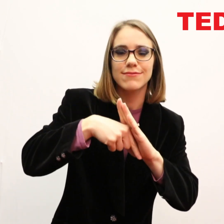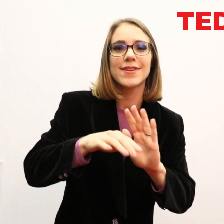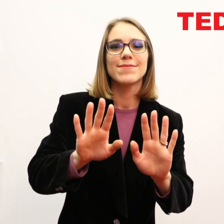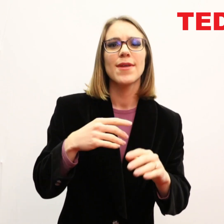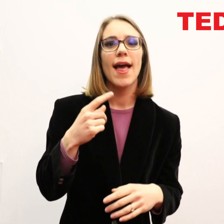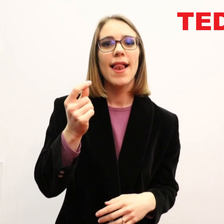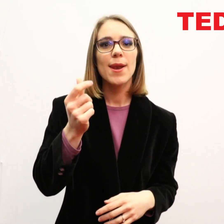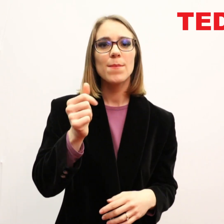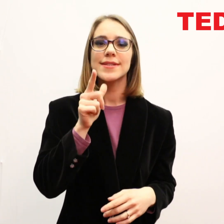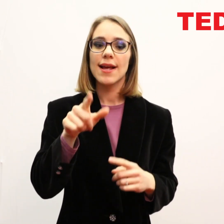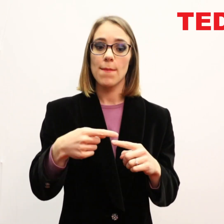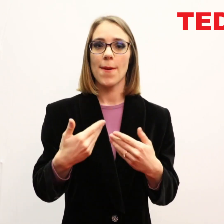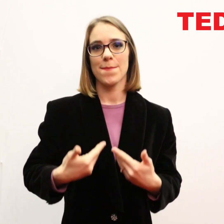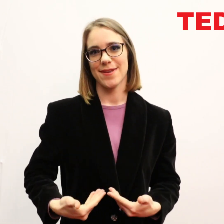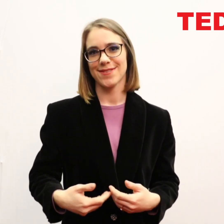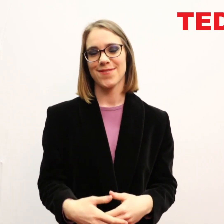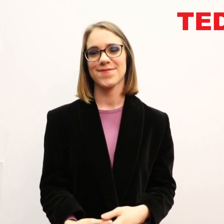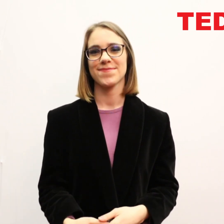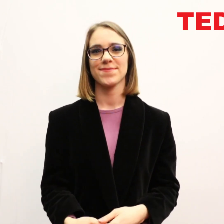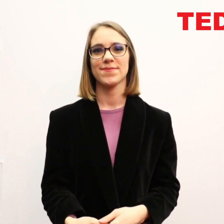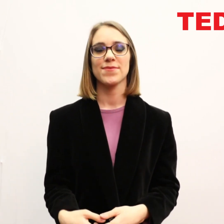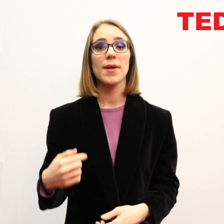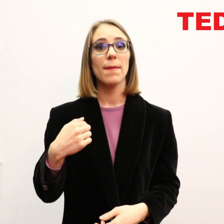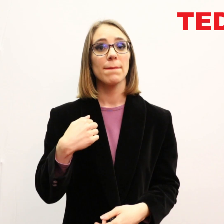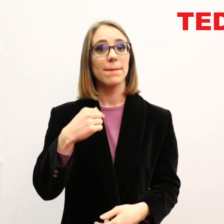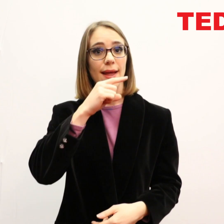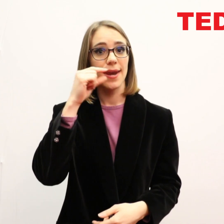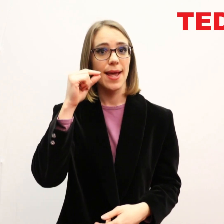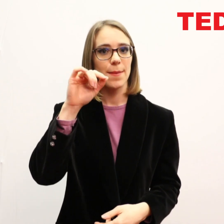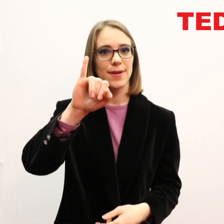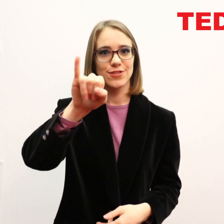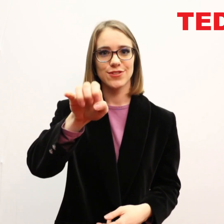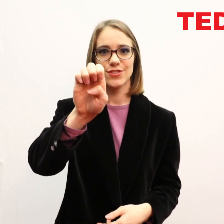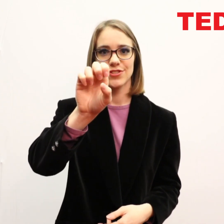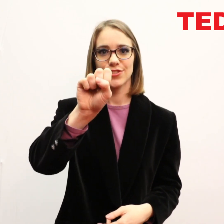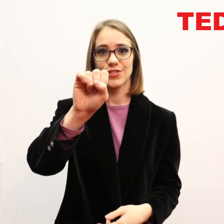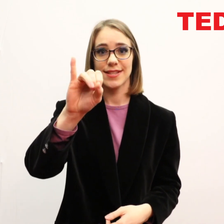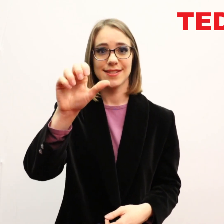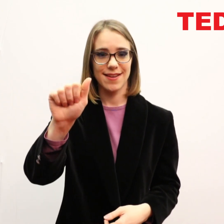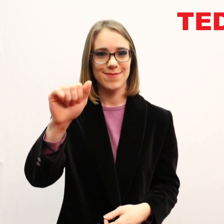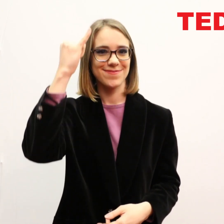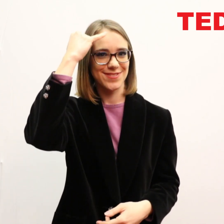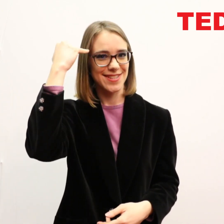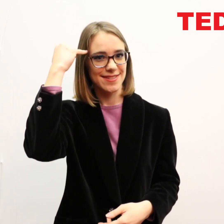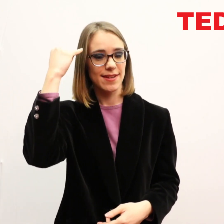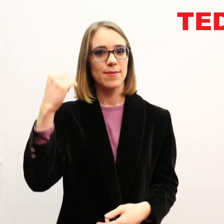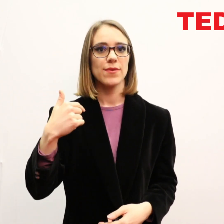But before I get too serious, let me tell you a bit about myself. I'm quite fun, you know? My name is Jessica.